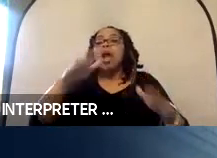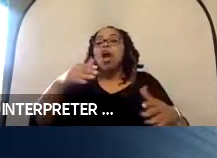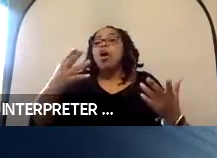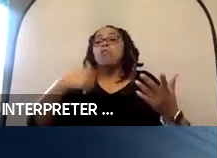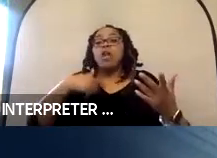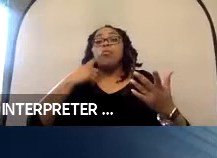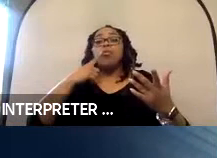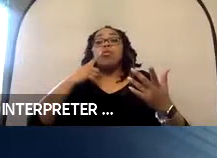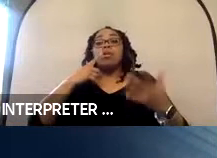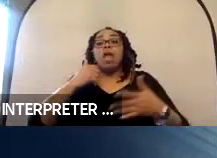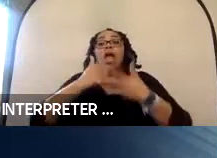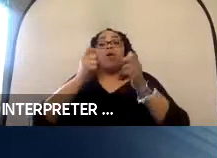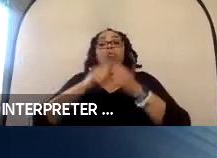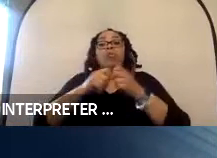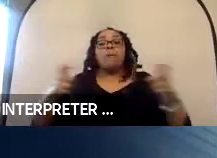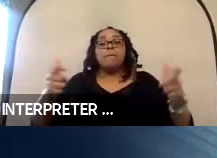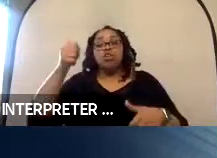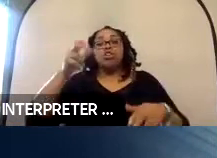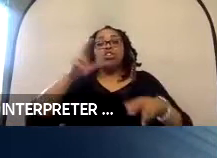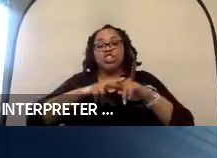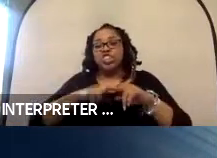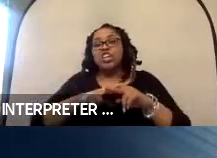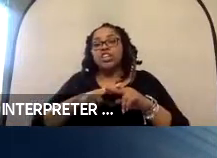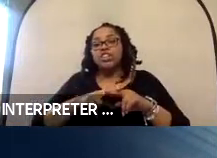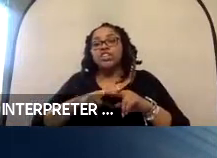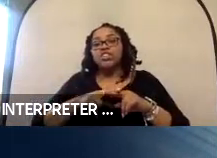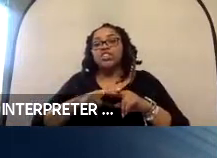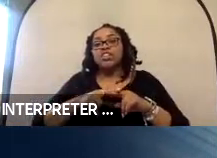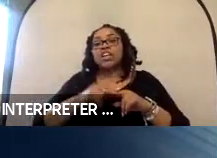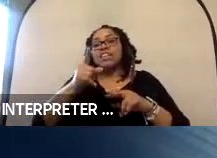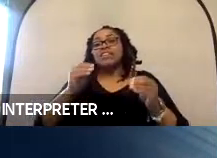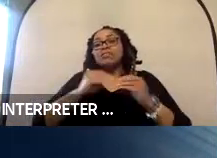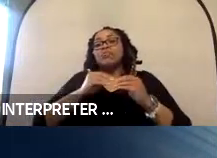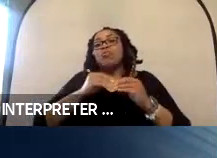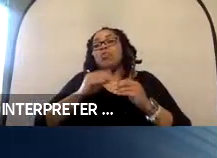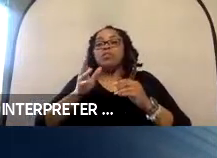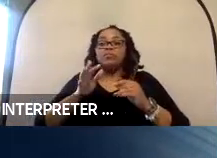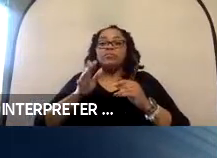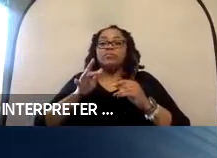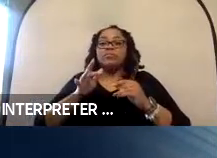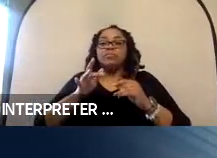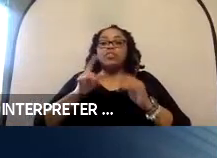the market now. You know, again this has been more of a “show what is possible, how can